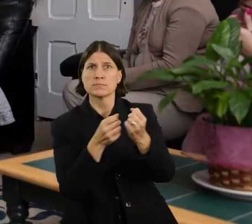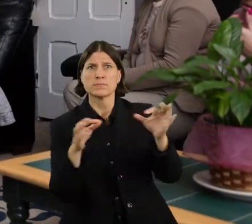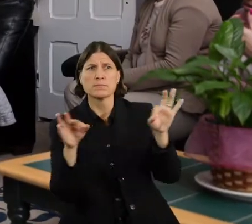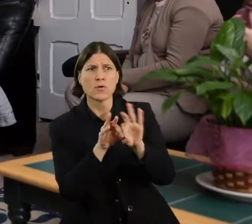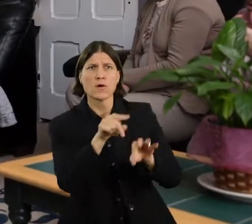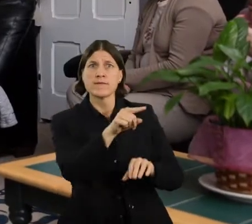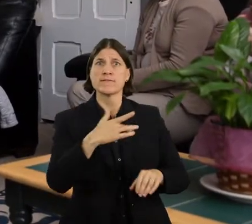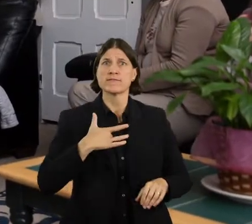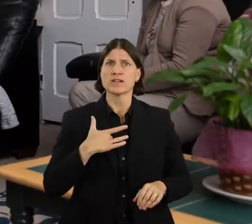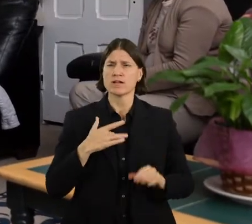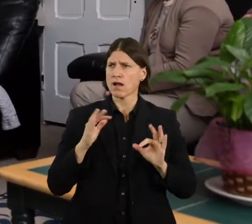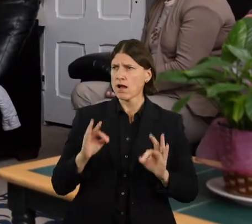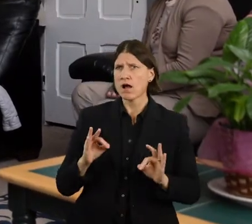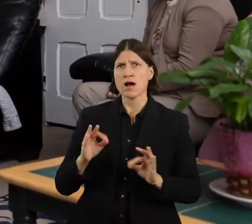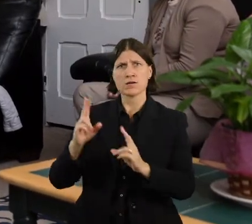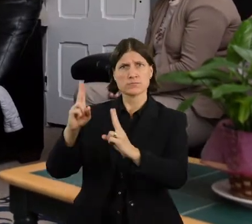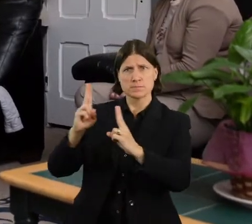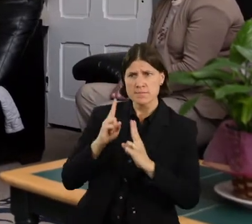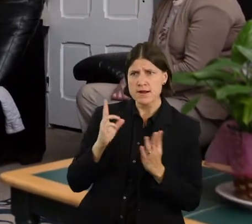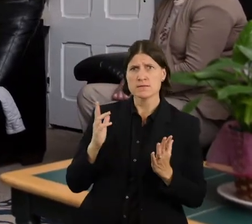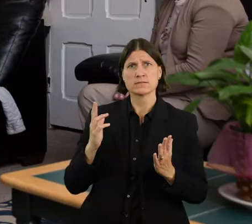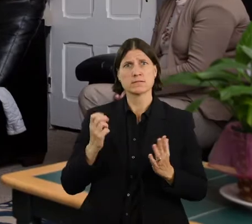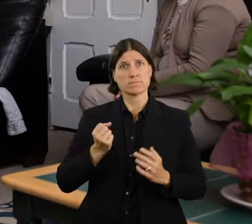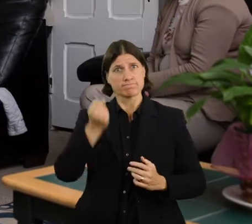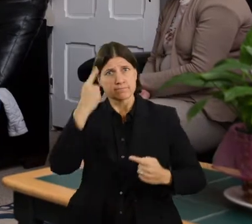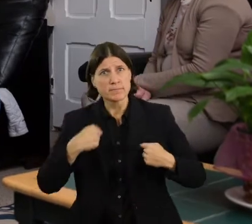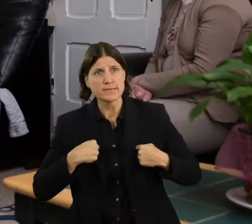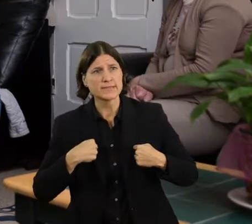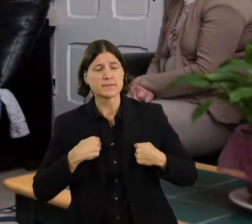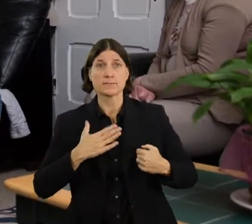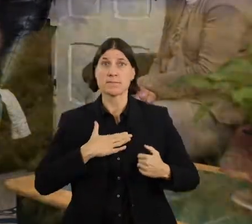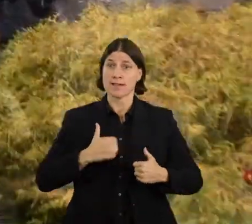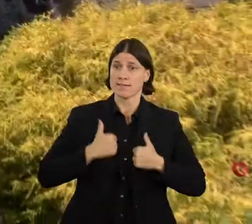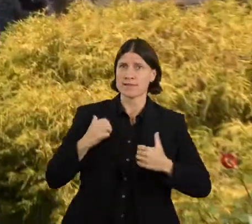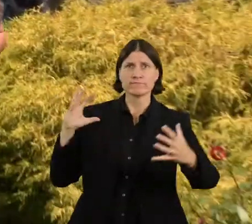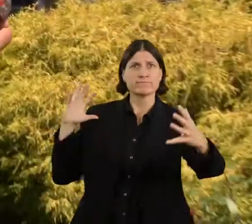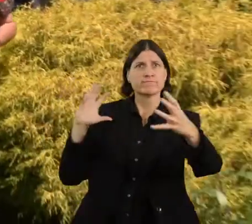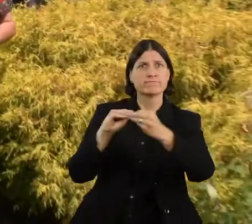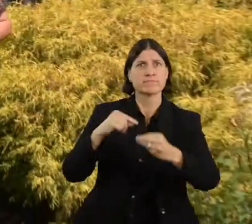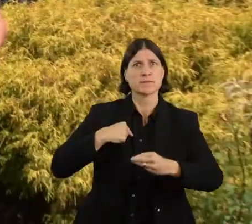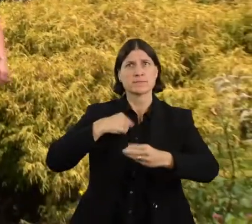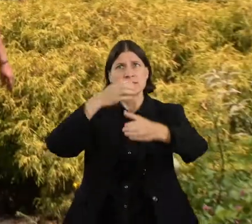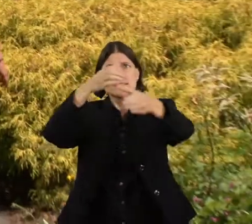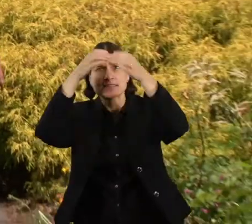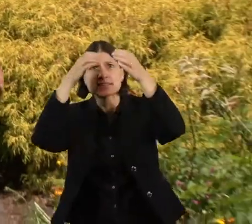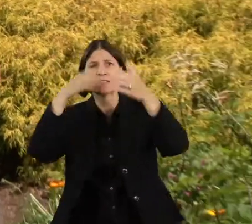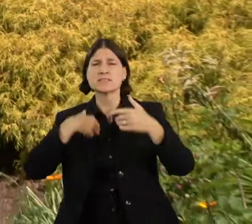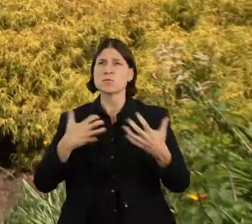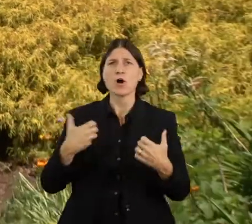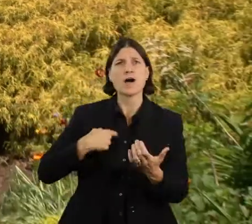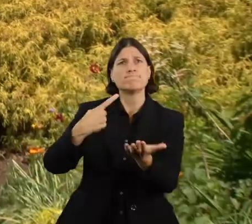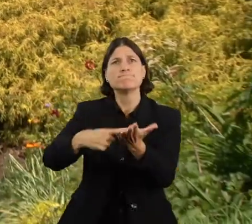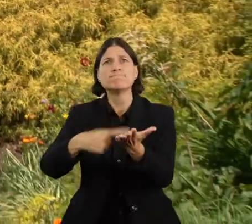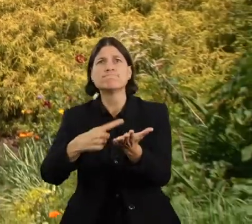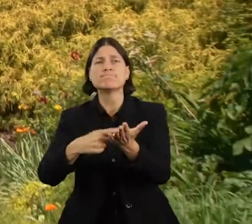is respected as an expert about her or his own life, and takes a leading role in all decision making